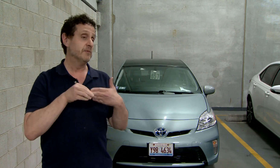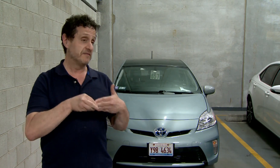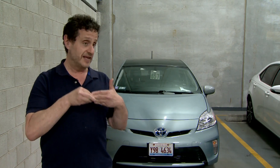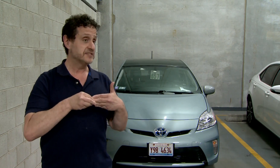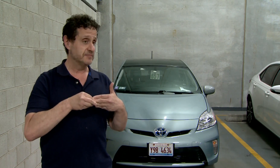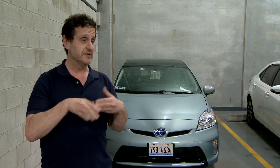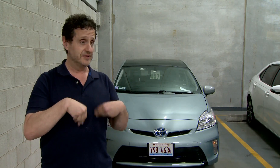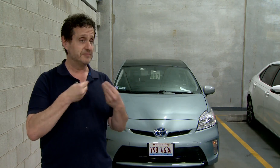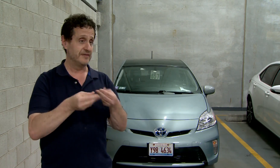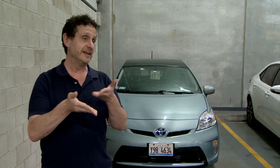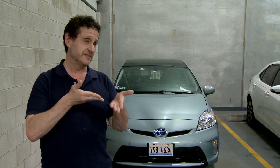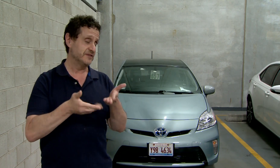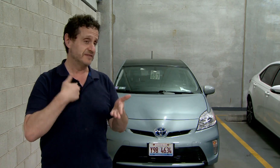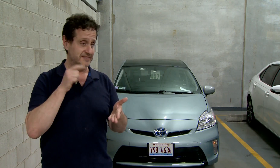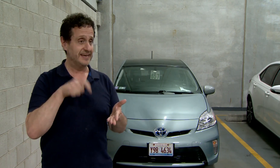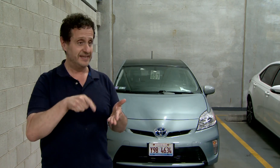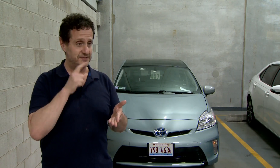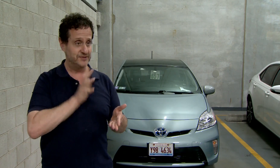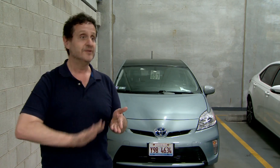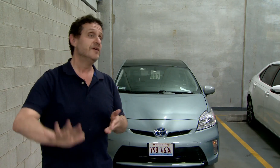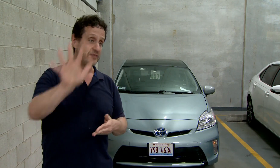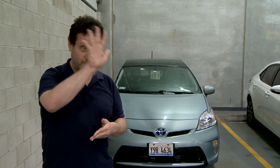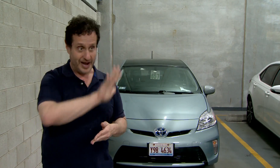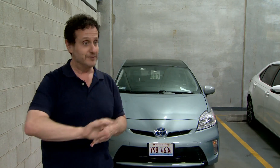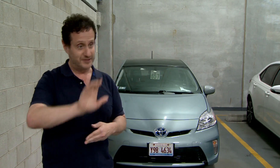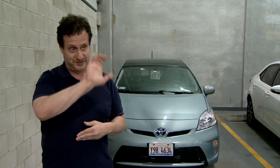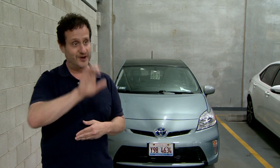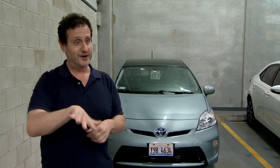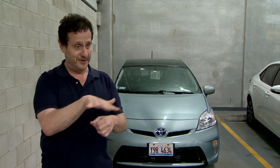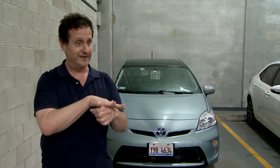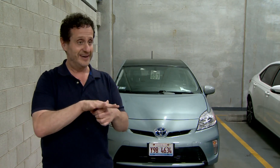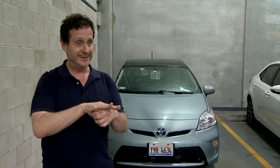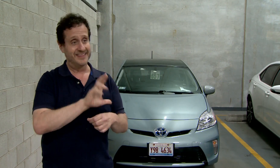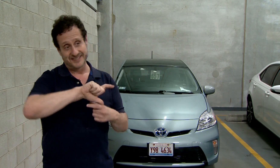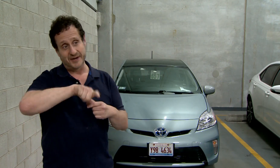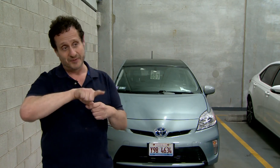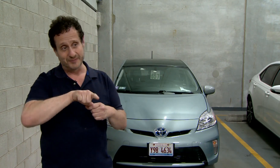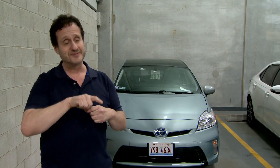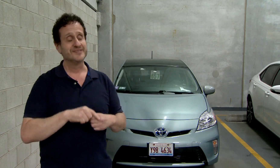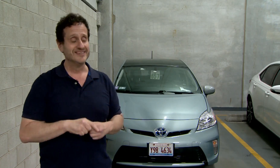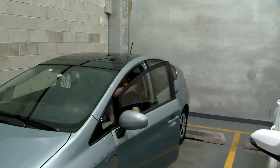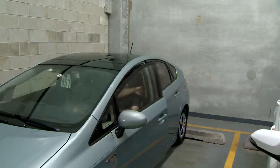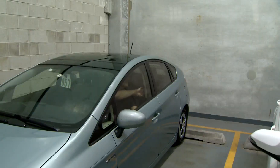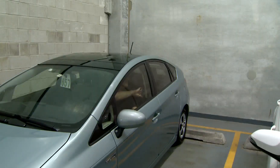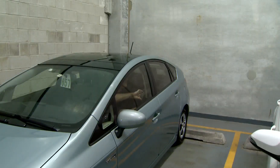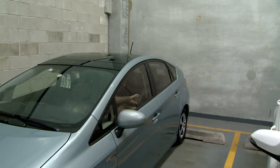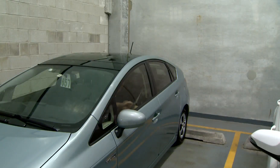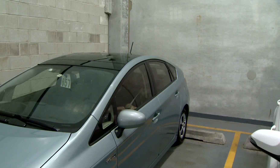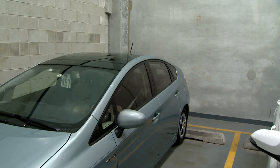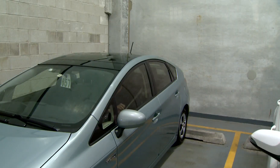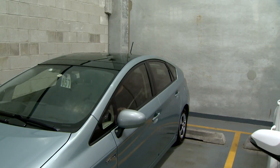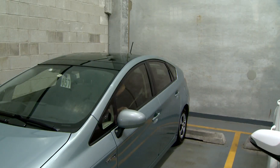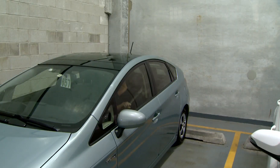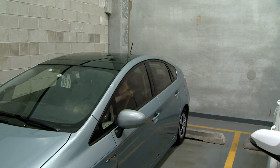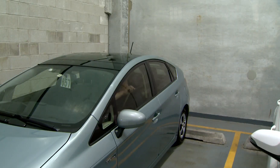I THINK THEY WERE REALLY MOTIVATED TO HELP OUT MY AGENCY CHS YOUR OWN, ALLOWING ME TO BE MORE FLEXIBLE AND